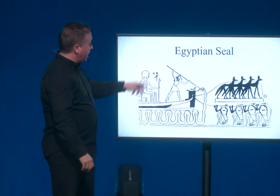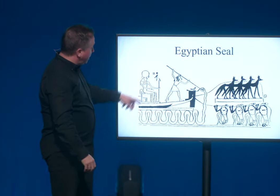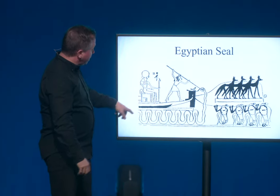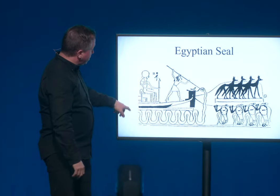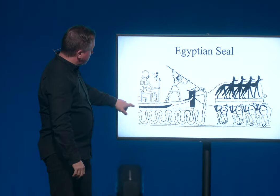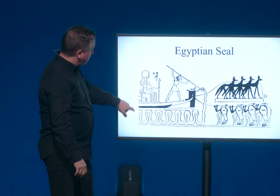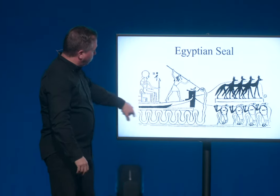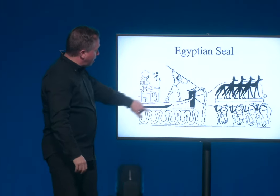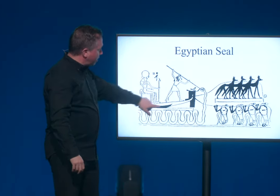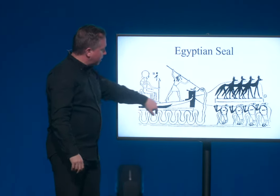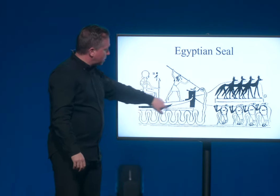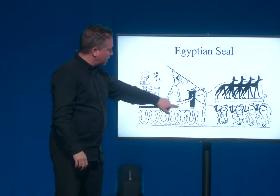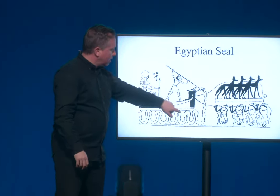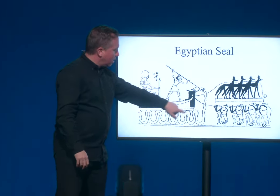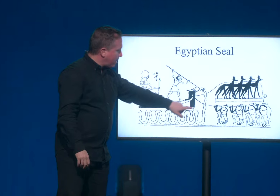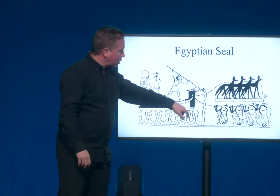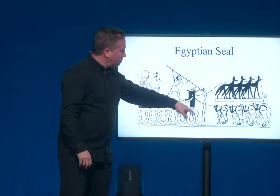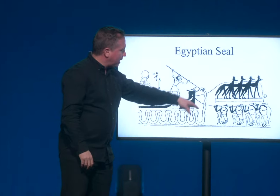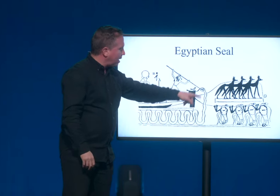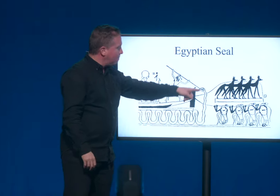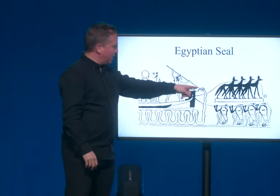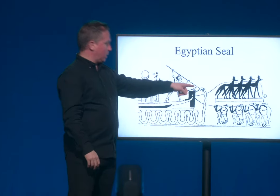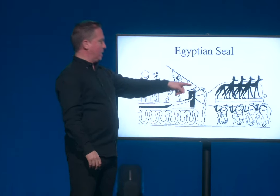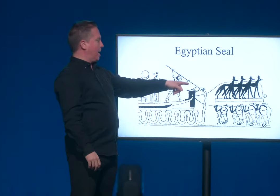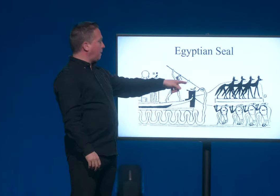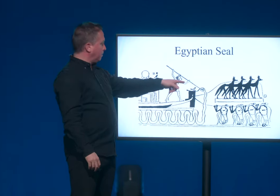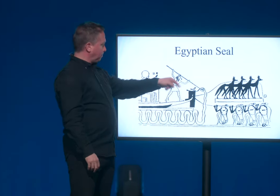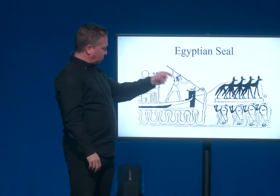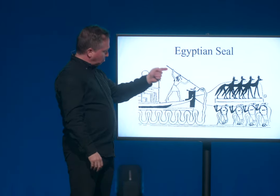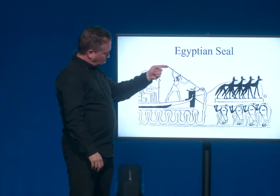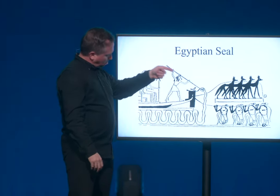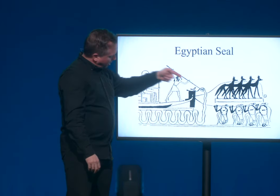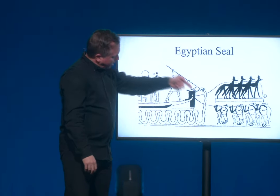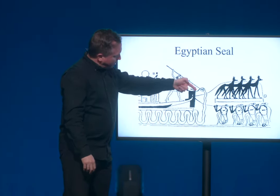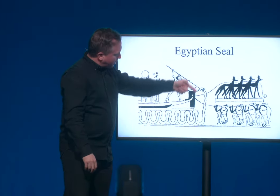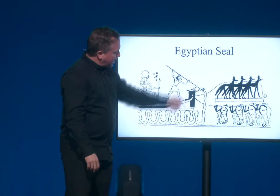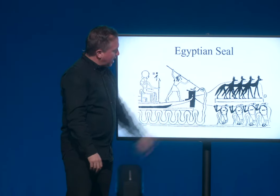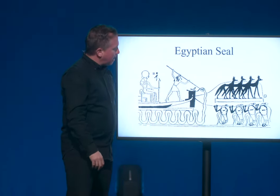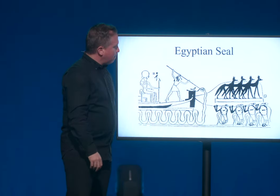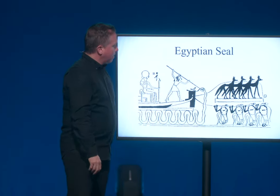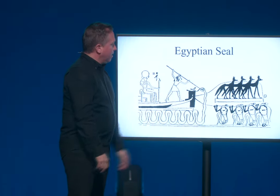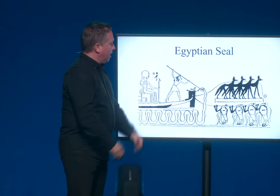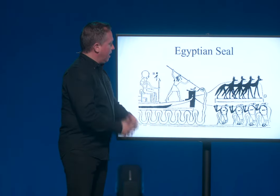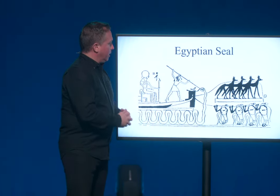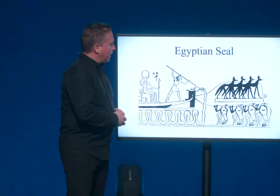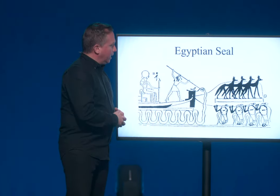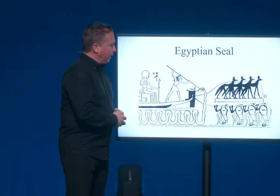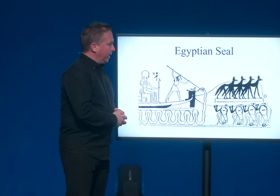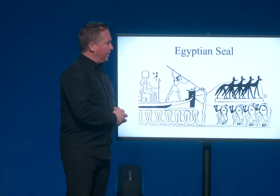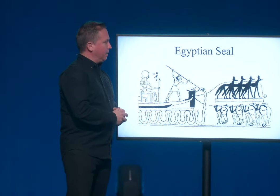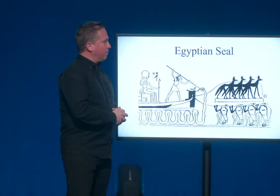And here you see the waters are actually becoming a snake. And this guy is killing it here.